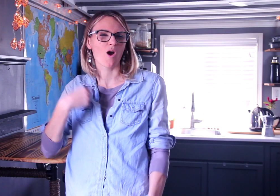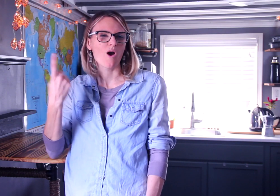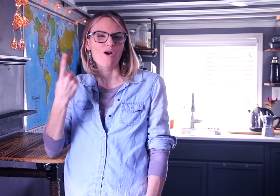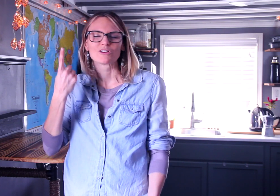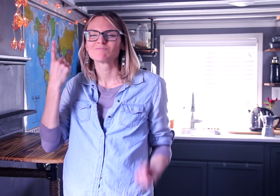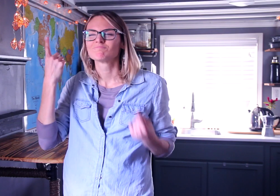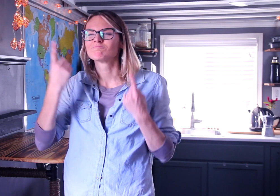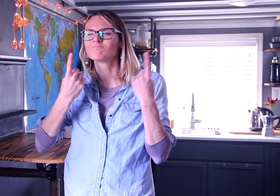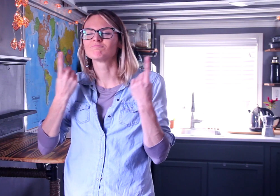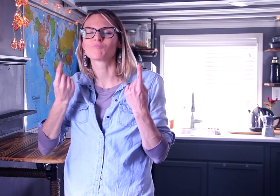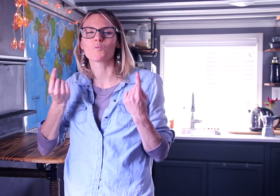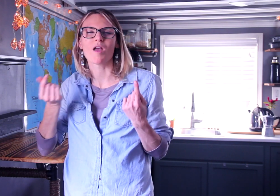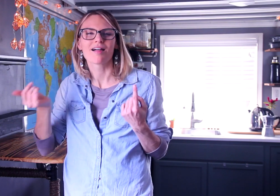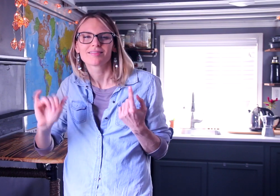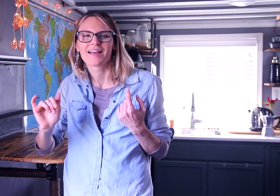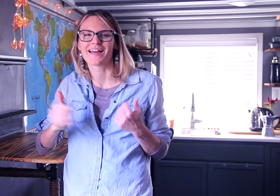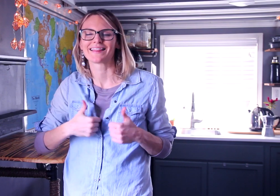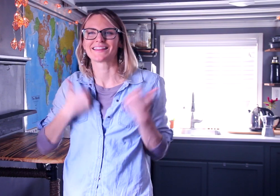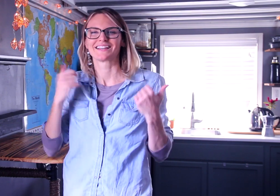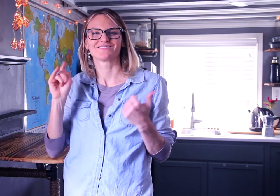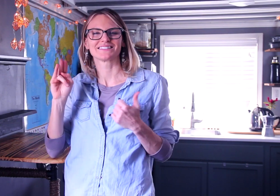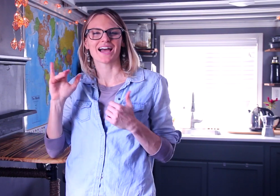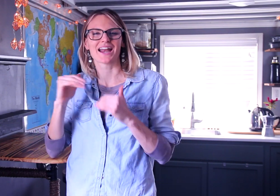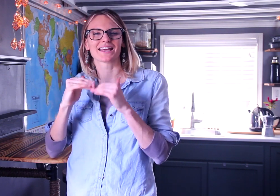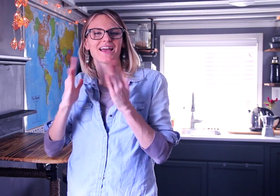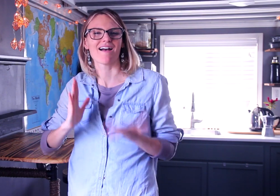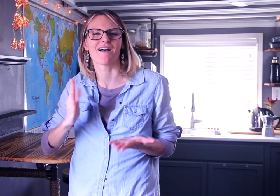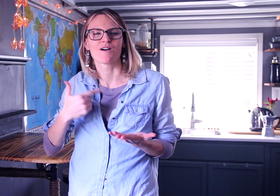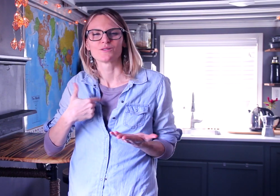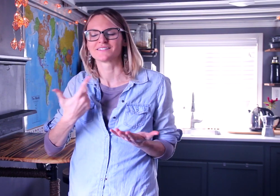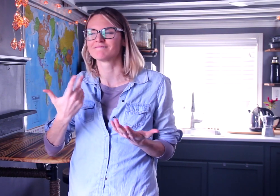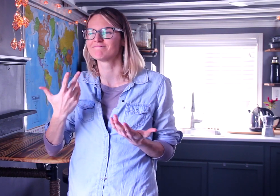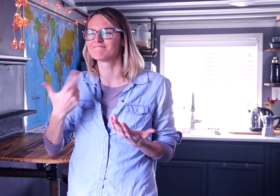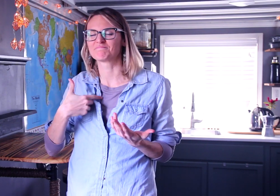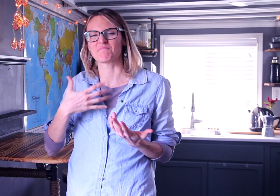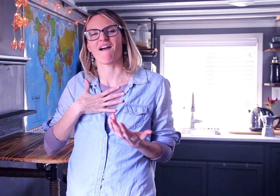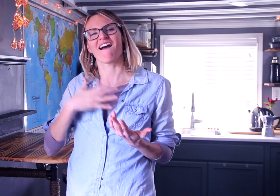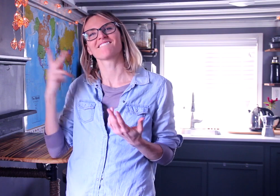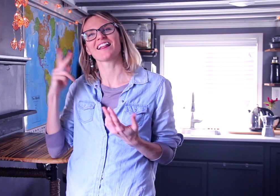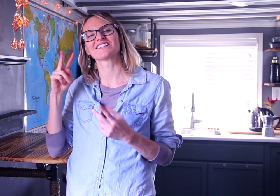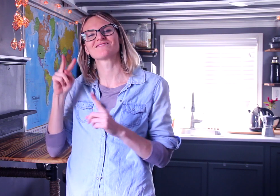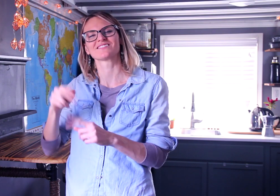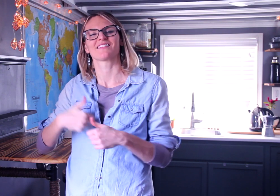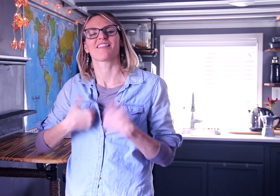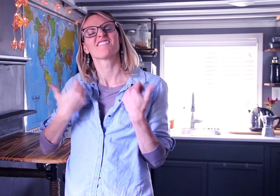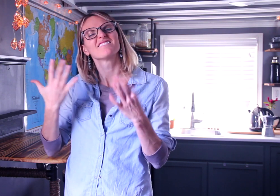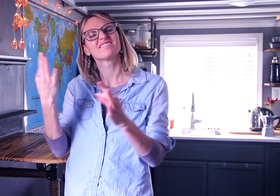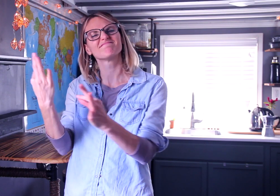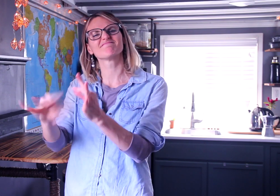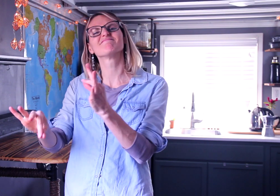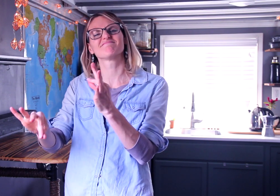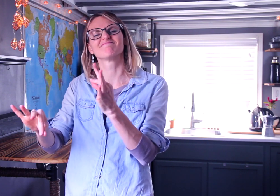I had always wondered what it would be like to live in a tiny home, because that lifestyle matches my minimalist philosophy.